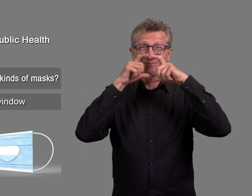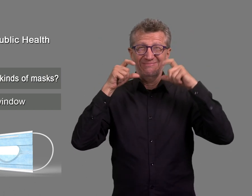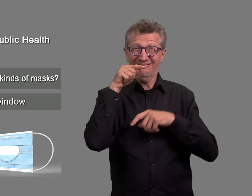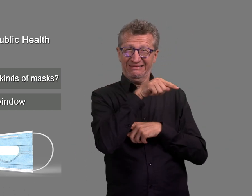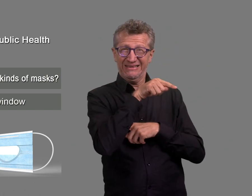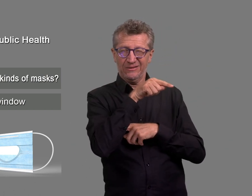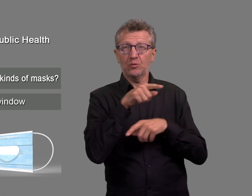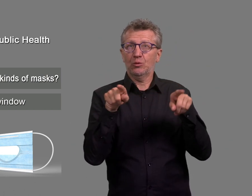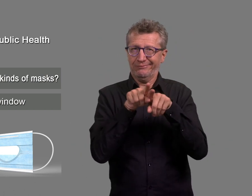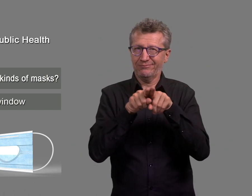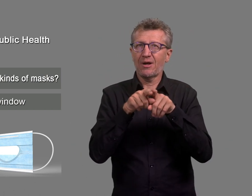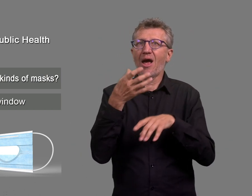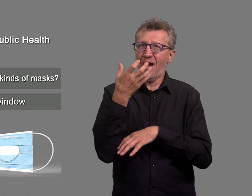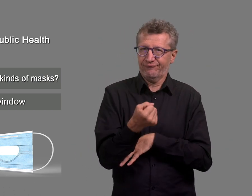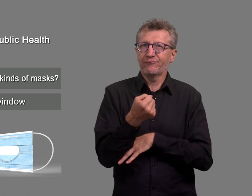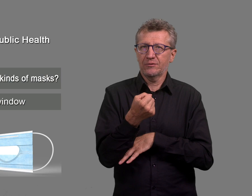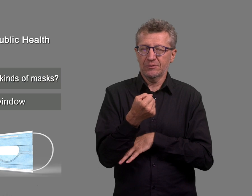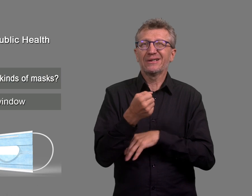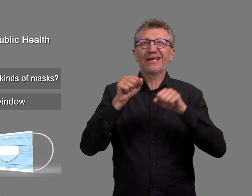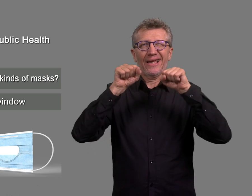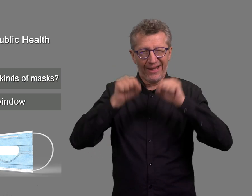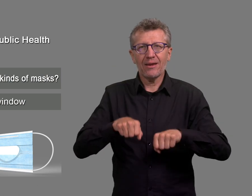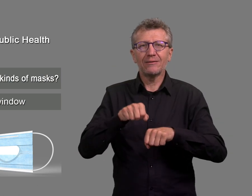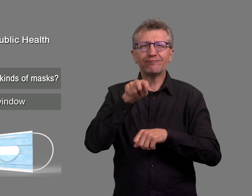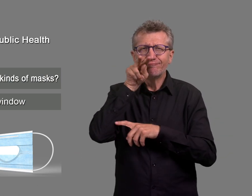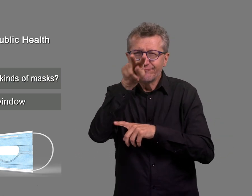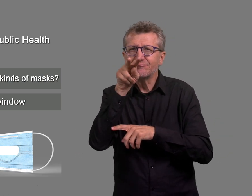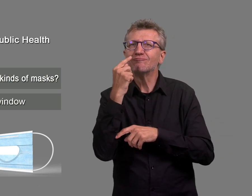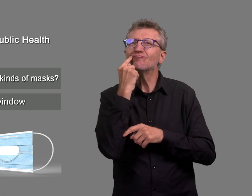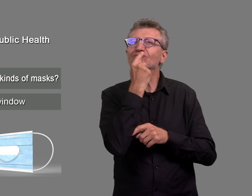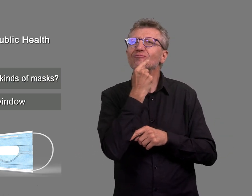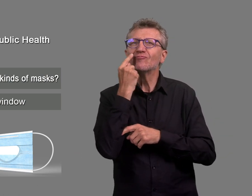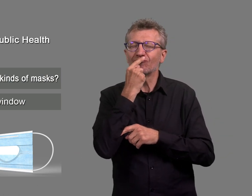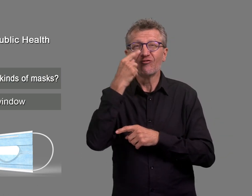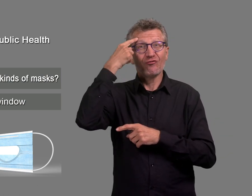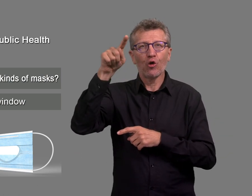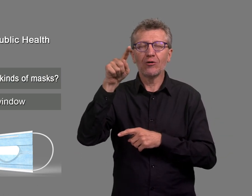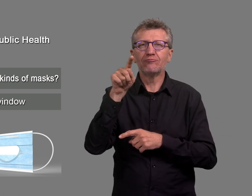There are also masks with a clear window so that your lips can still be seen.